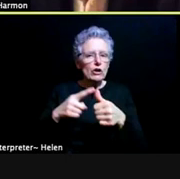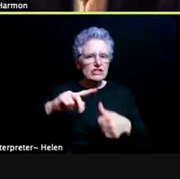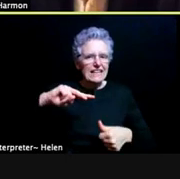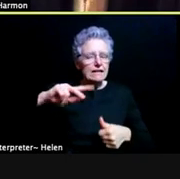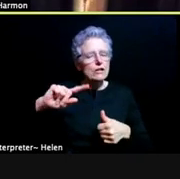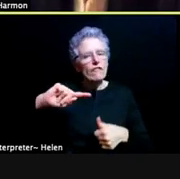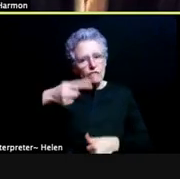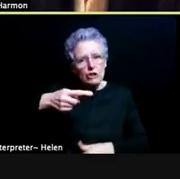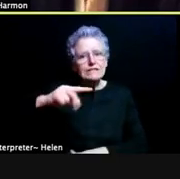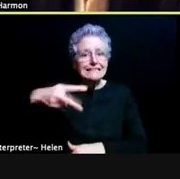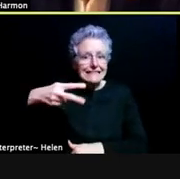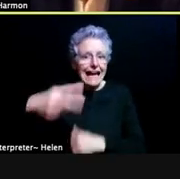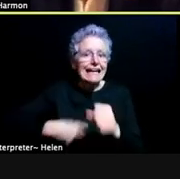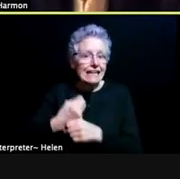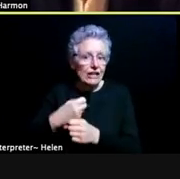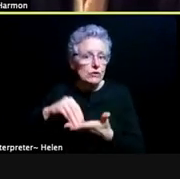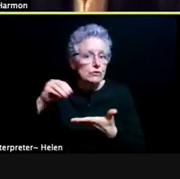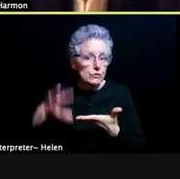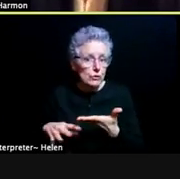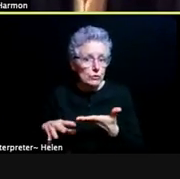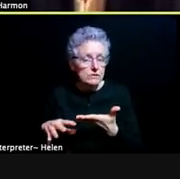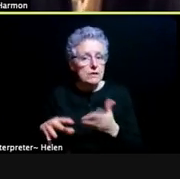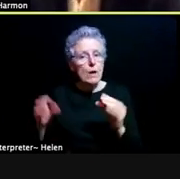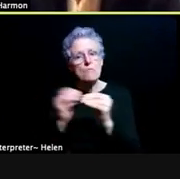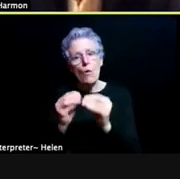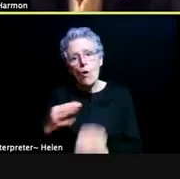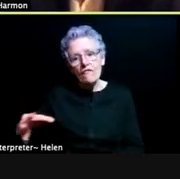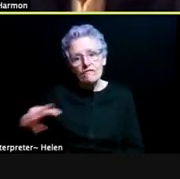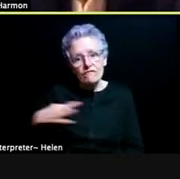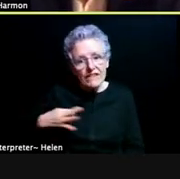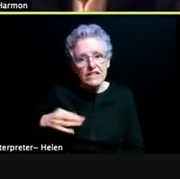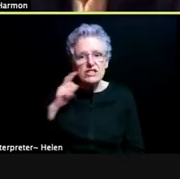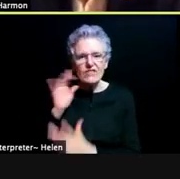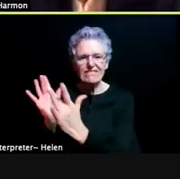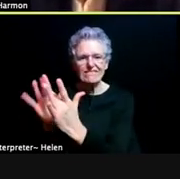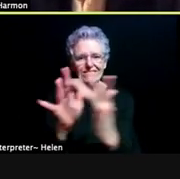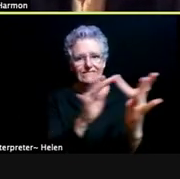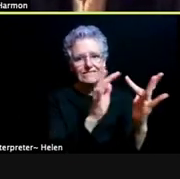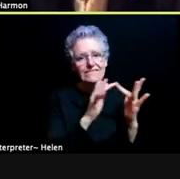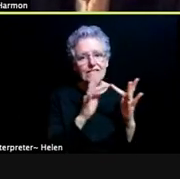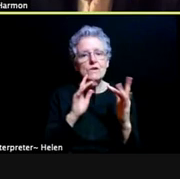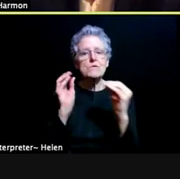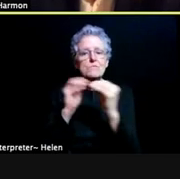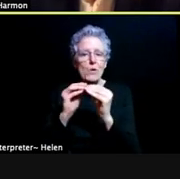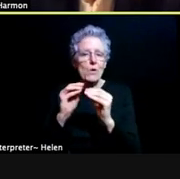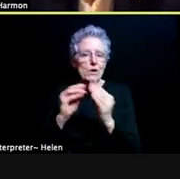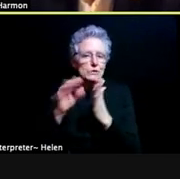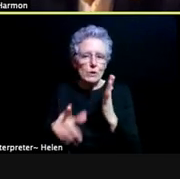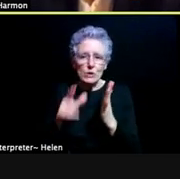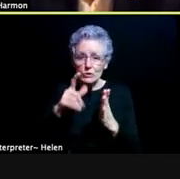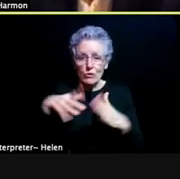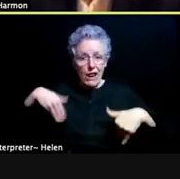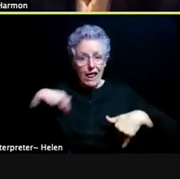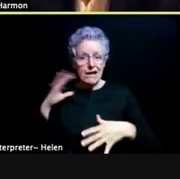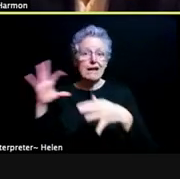again and have more volunteers to reach more students. So many more things to talk about over the coming weeks,